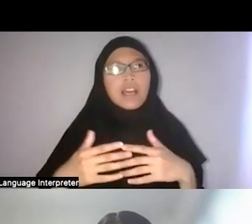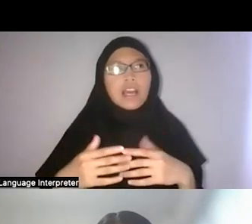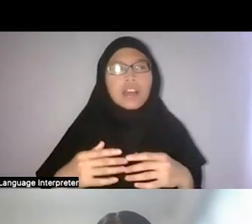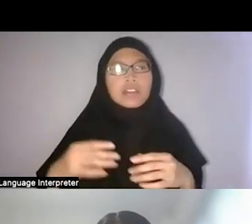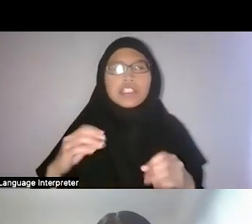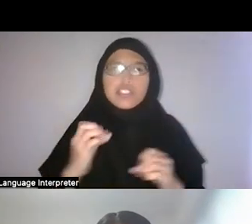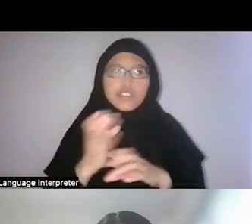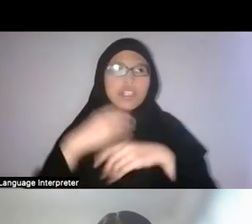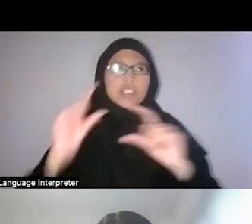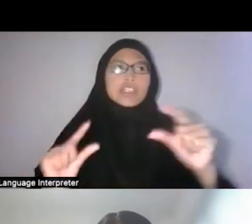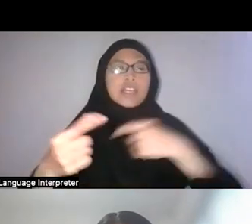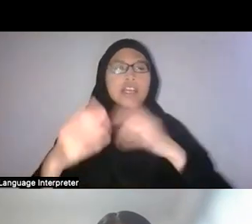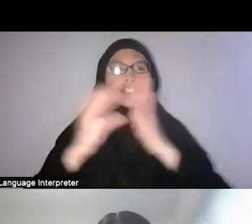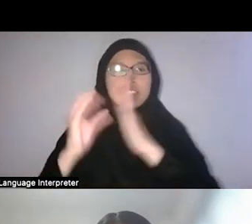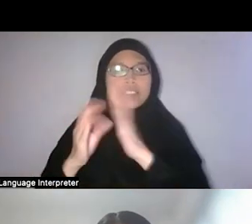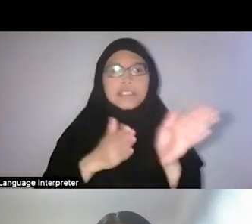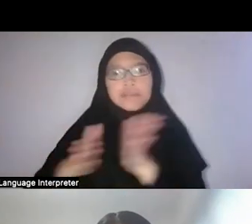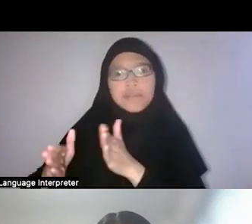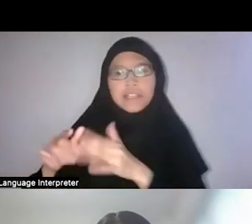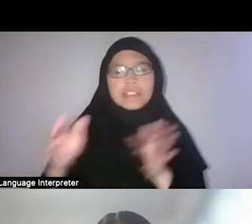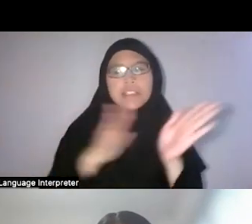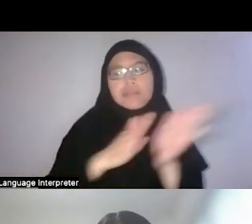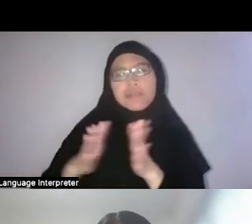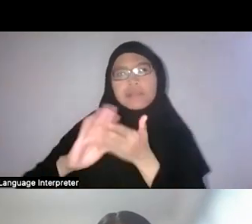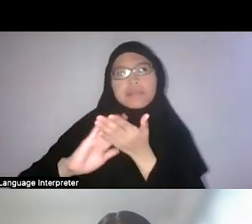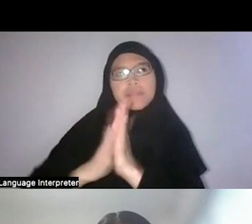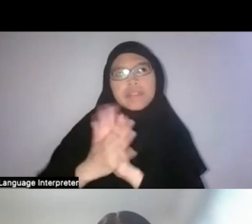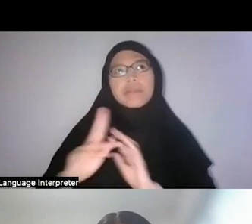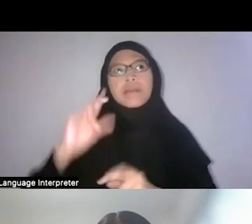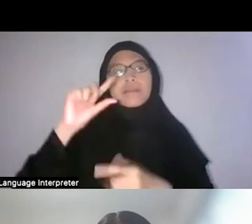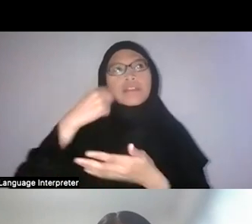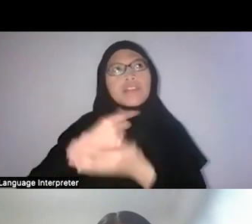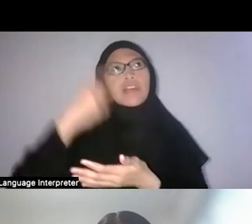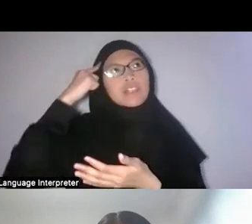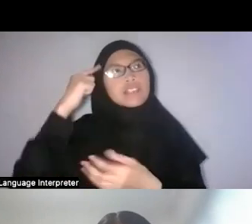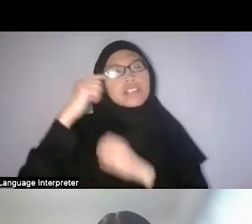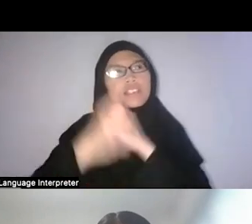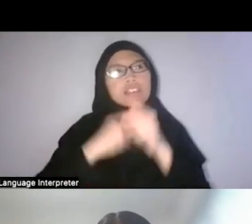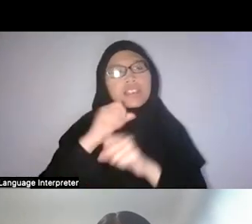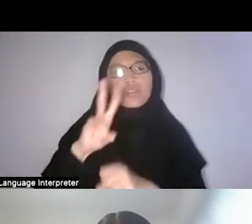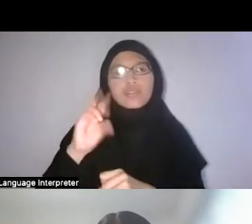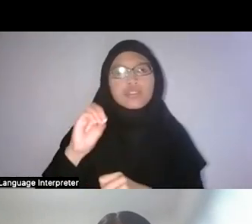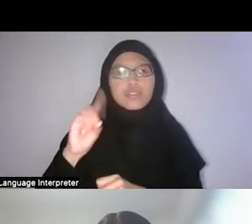And this plan eventually it got updated, I think, maybe 2017 somewhere around there or maybe earlier—